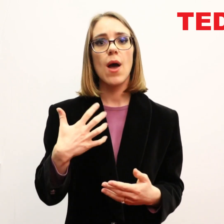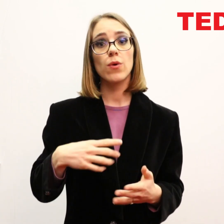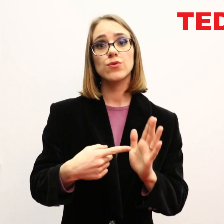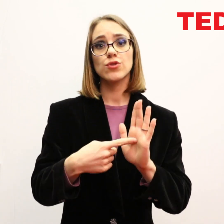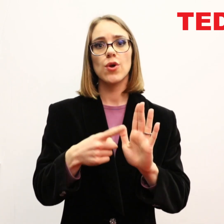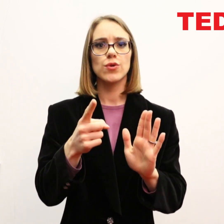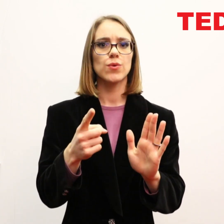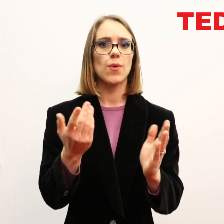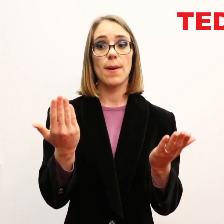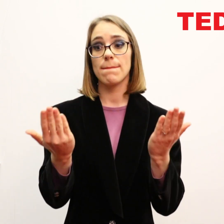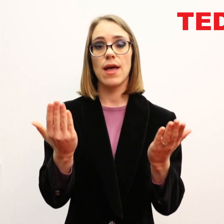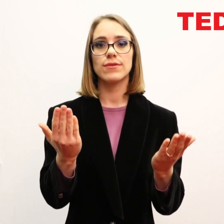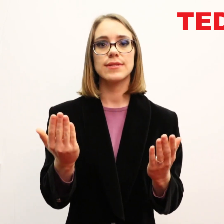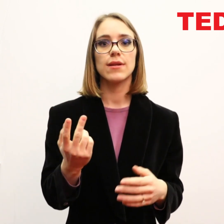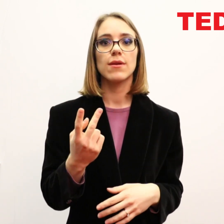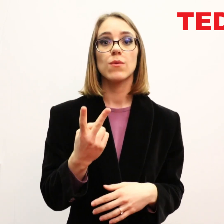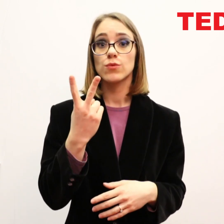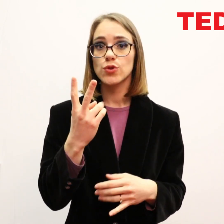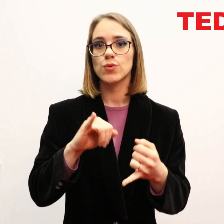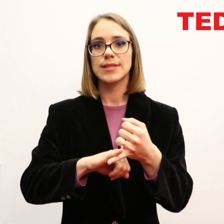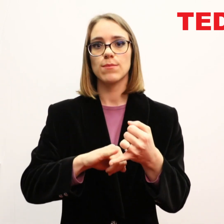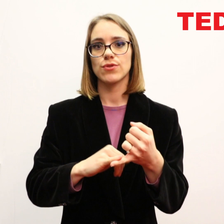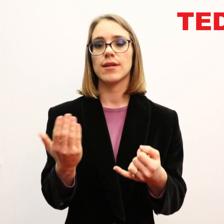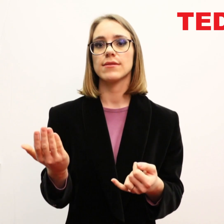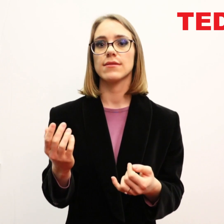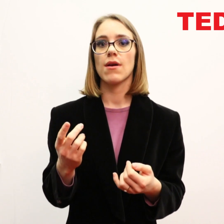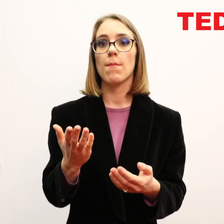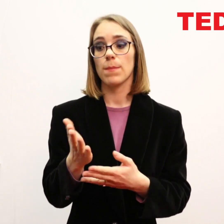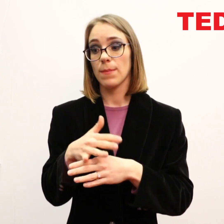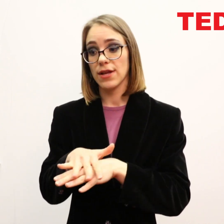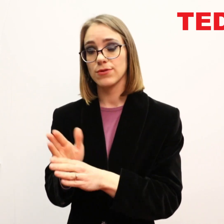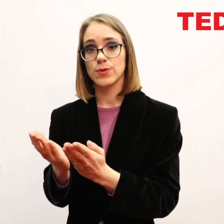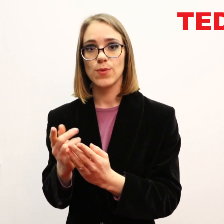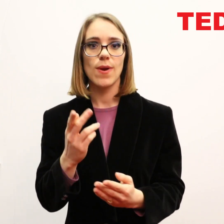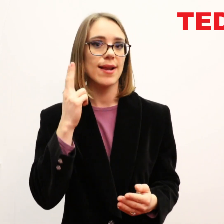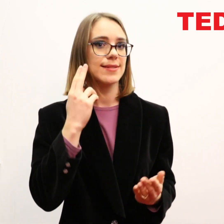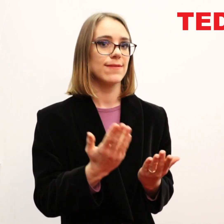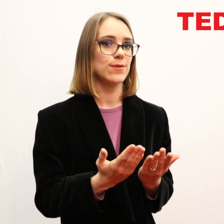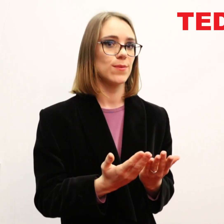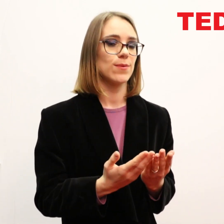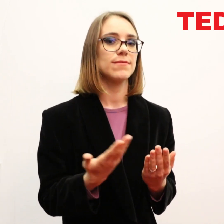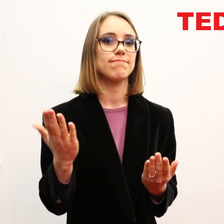I want to show you a comparison between the list of subjects offerings in mainstream and in Deaf schools.